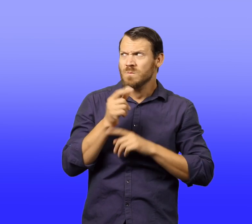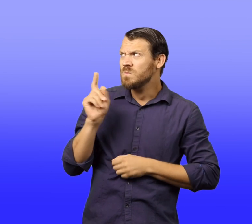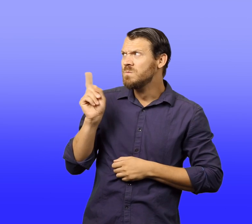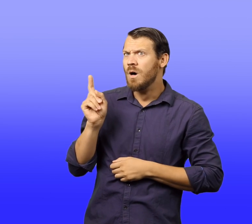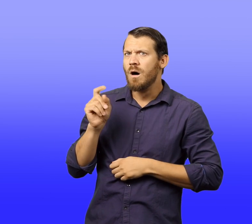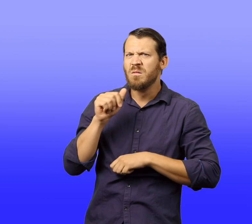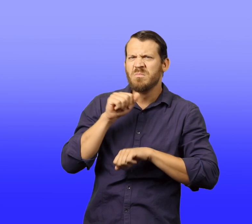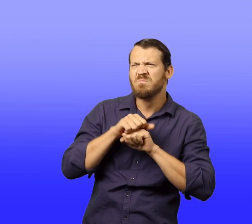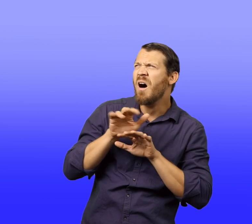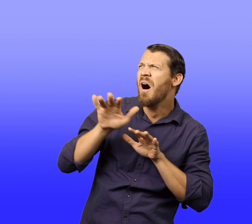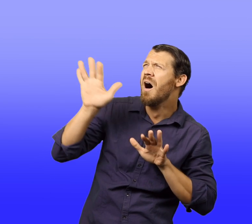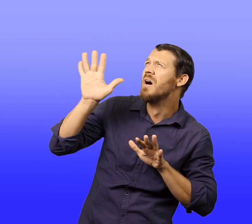He was high in the mountains.